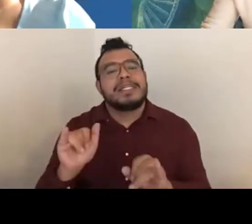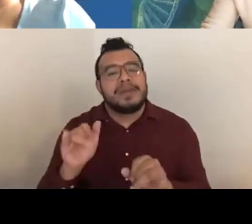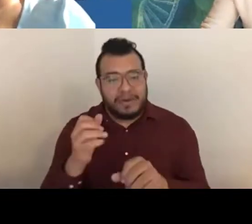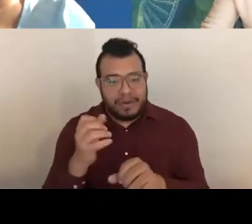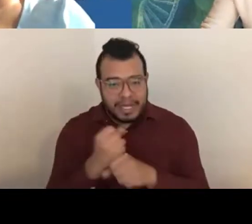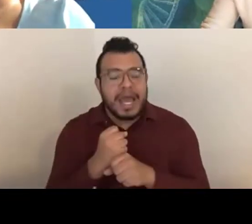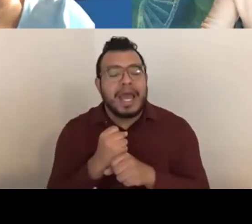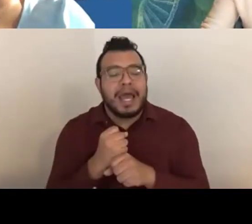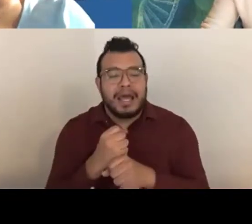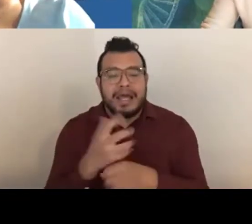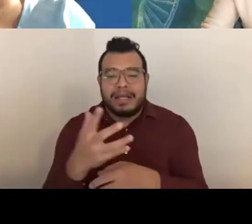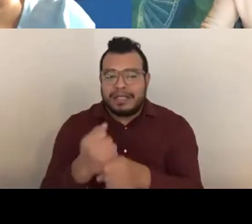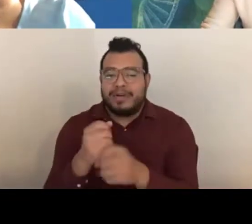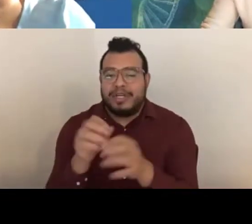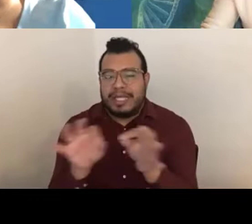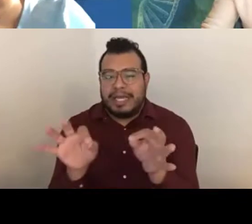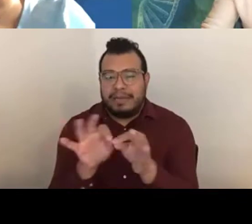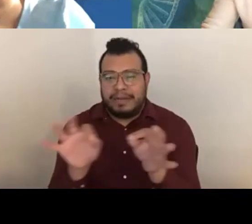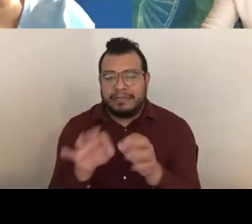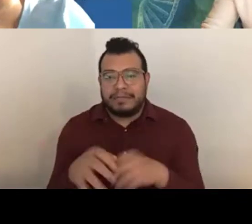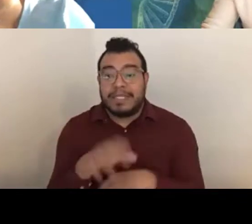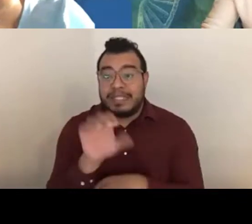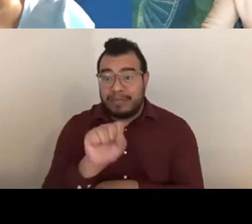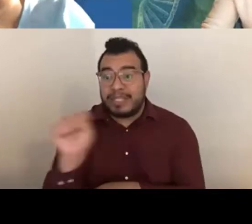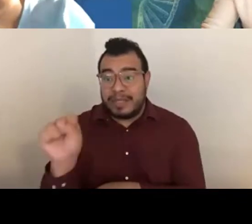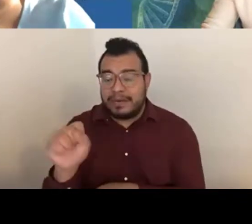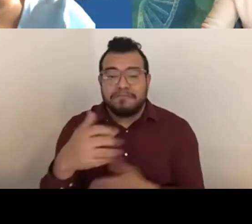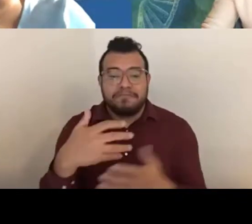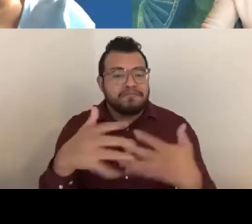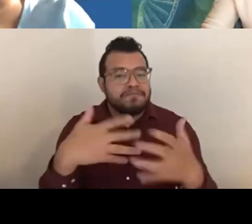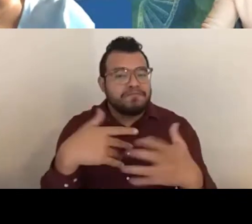So regardless of whether or not your application was discussed or not, you will get a summary statement